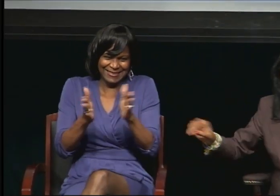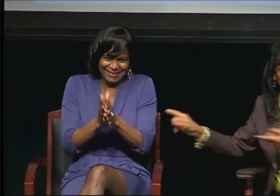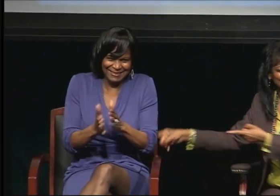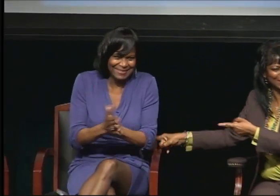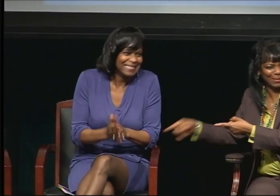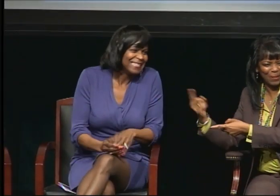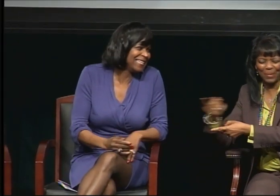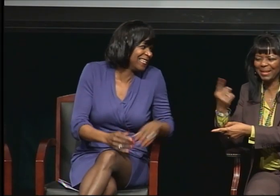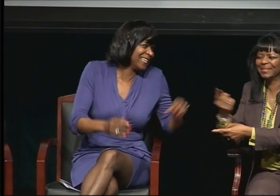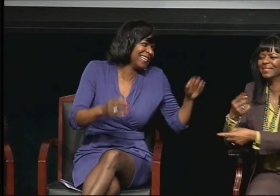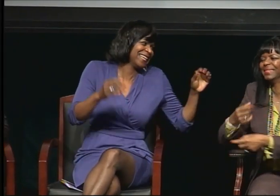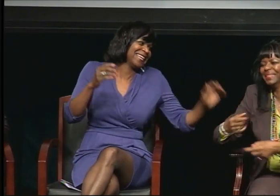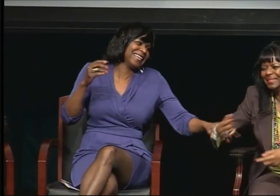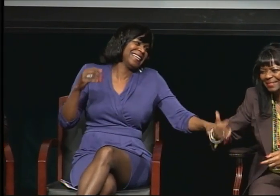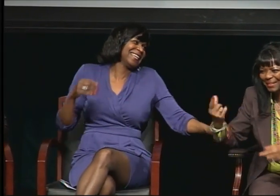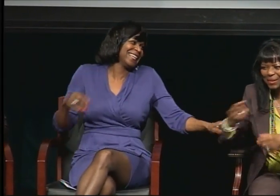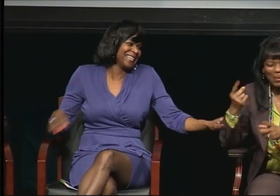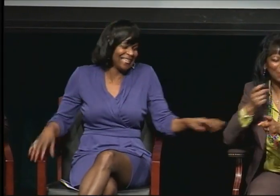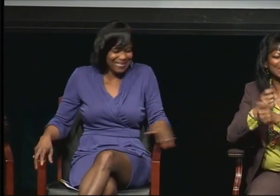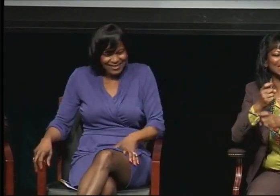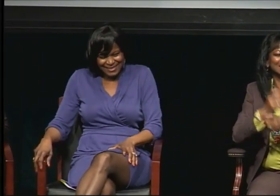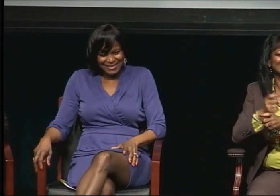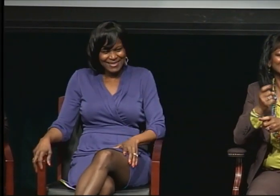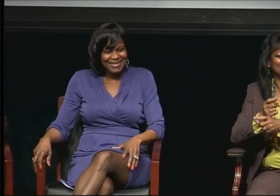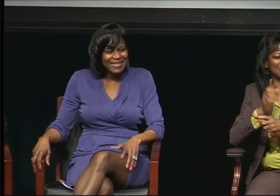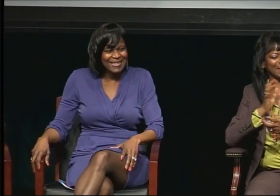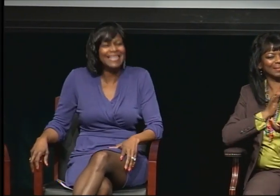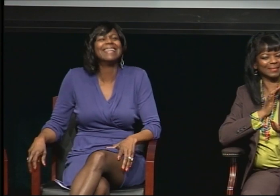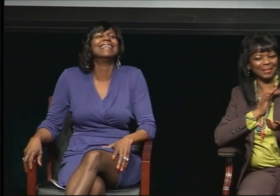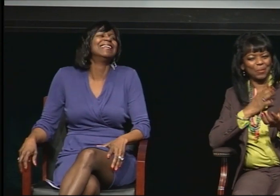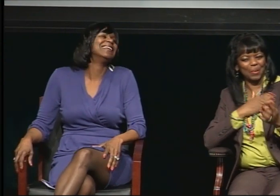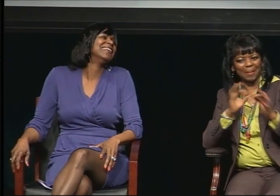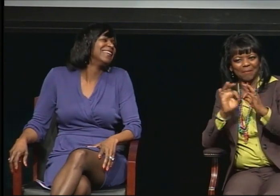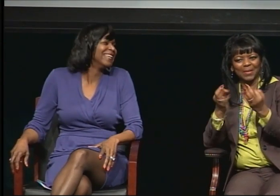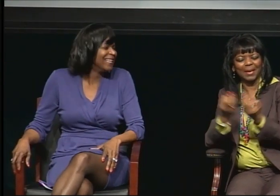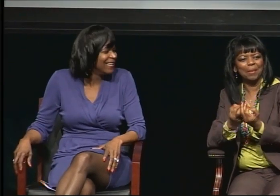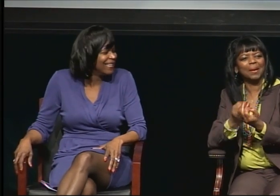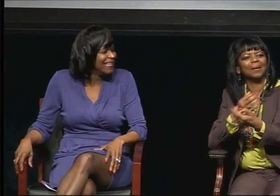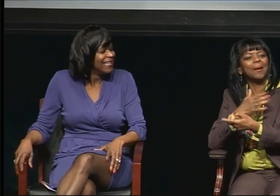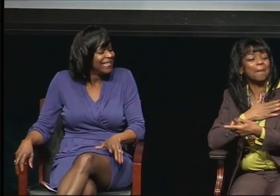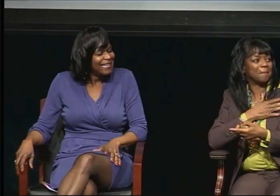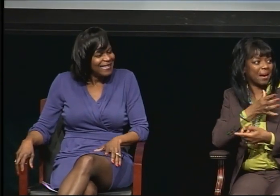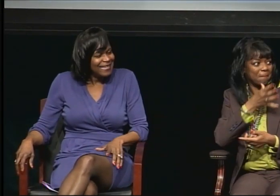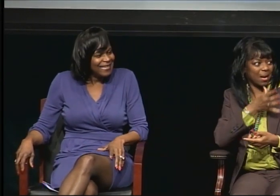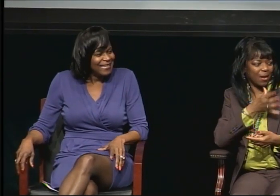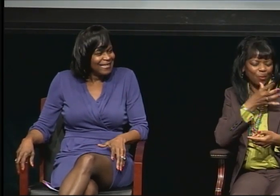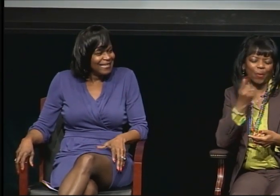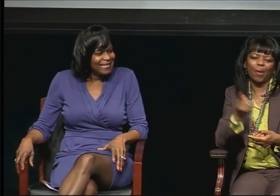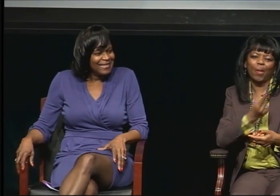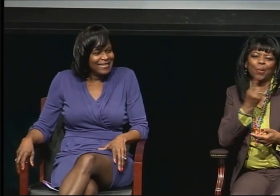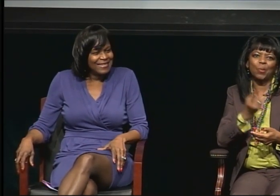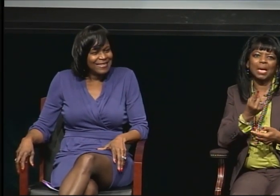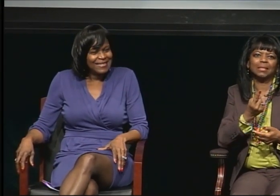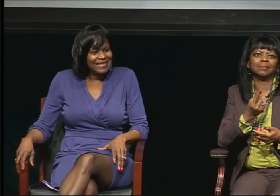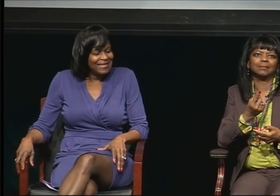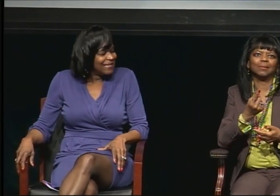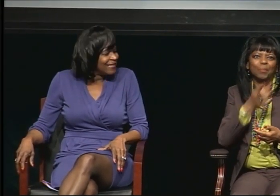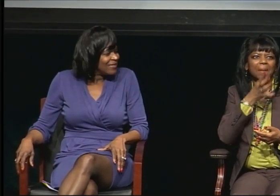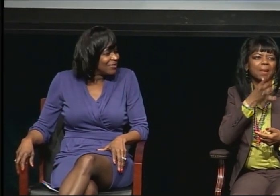But my mother always really was very proud of both of us. And people say: How are your daughters doing?